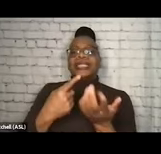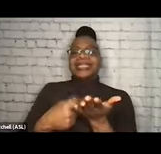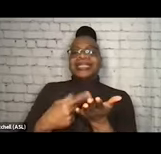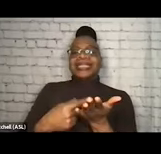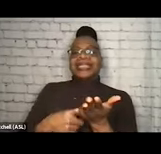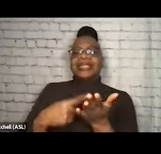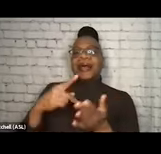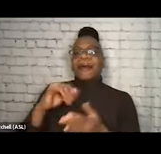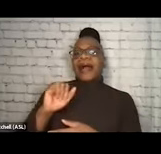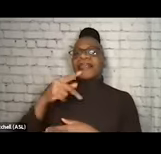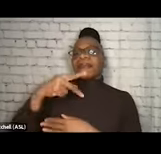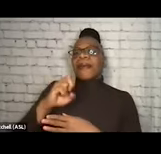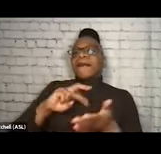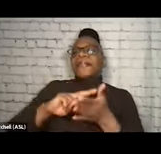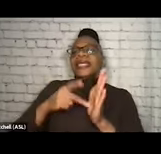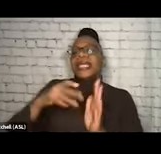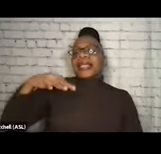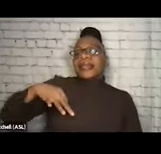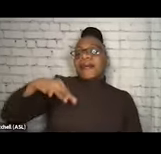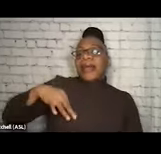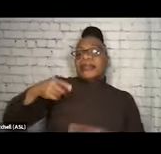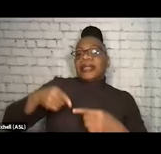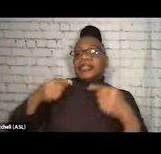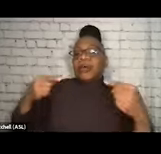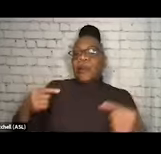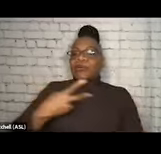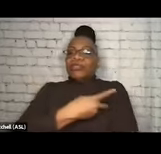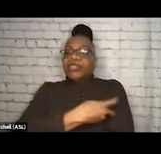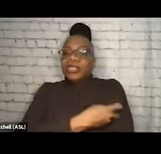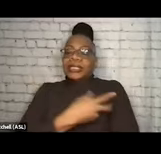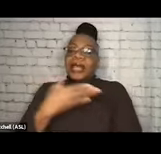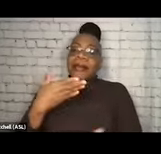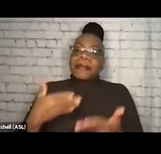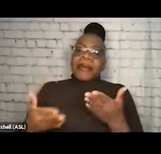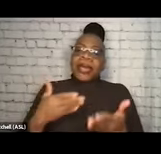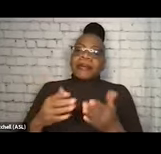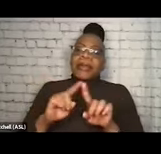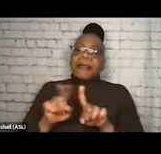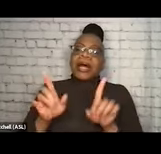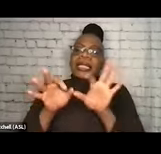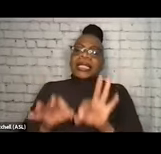And it might sound like I'm talking about their benefits as opposed to injection. That might not be untrue, but it's important that I frame this,